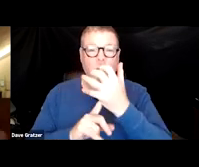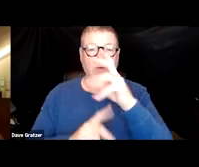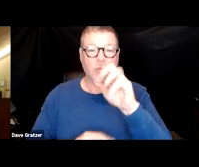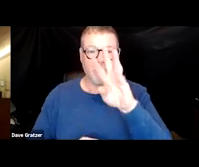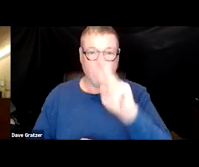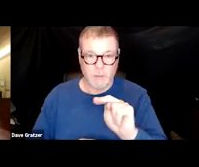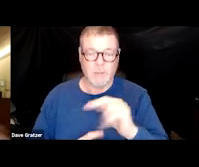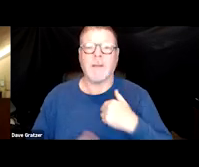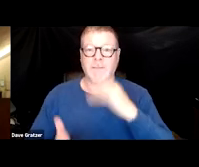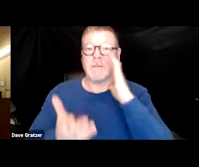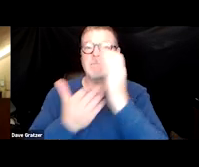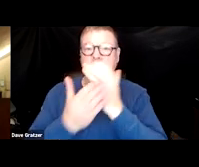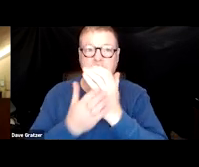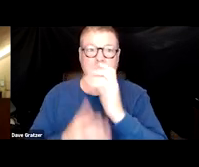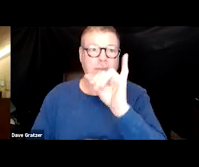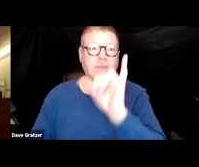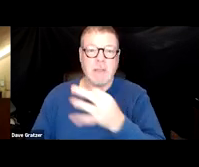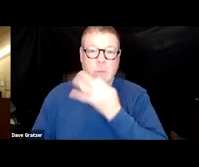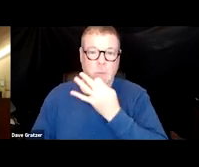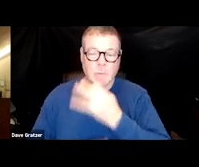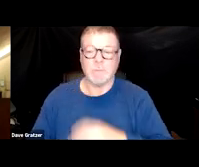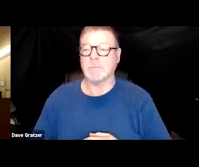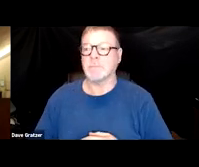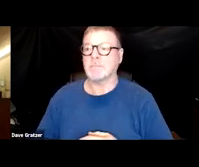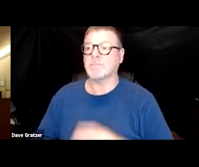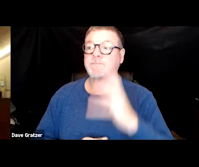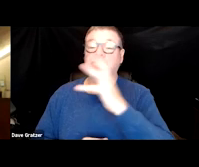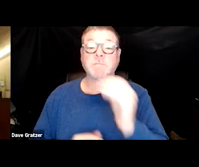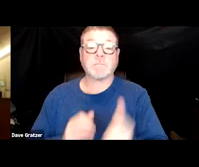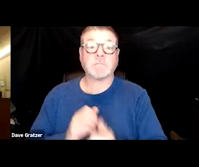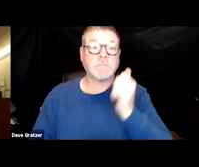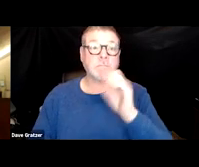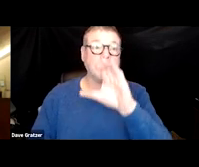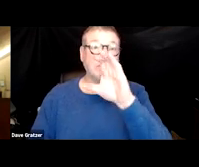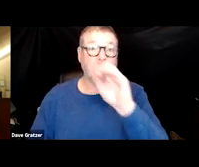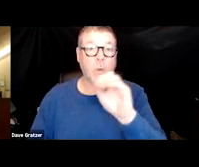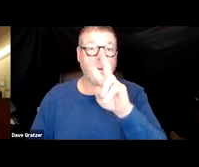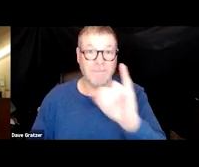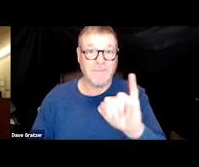I have a graphic of that coming up and both CoV-1 and 2 are pathogenic.